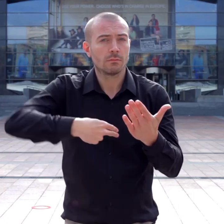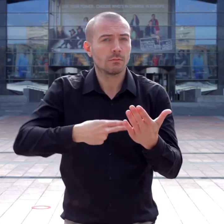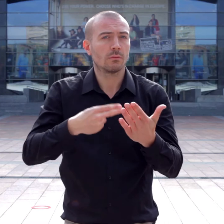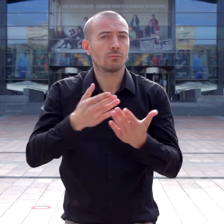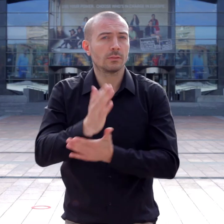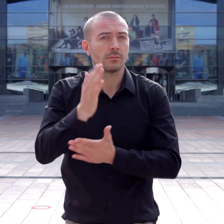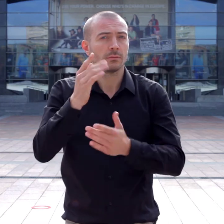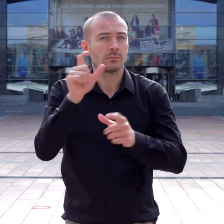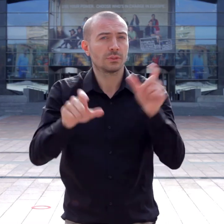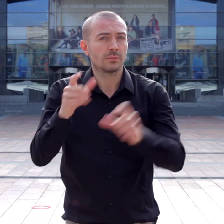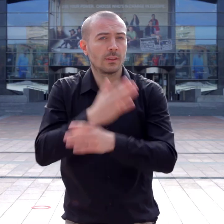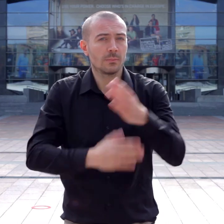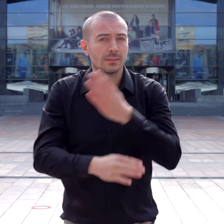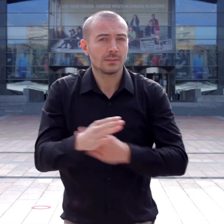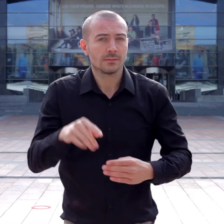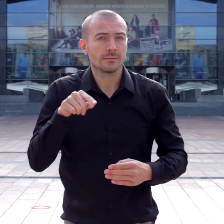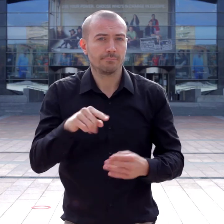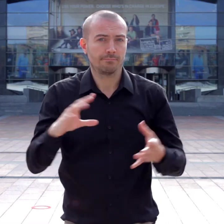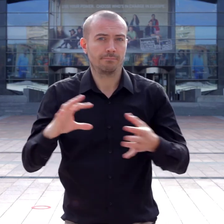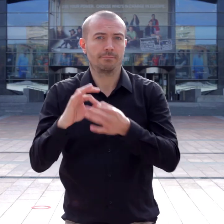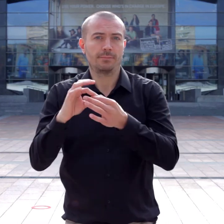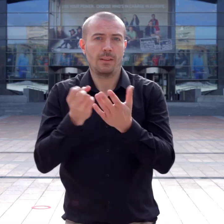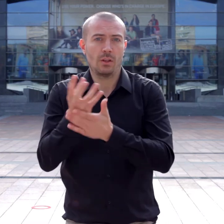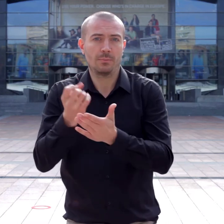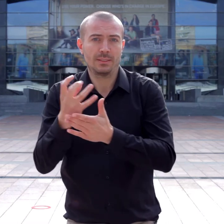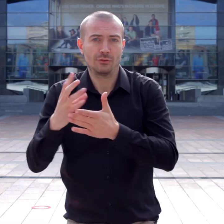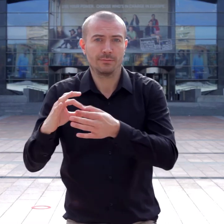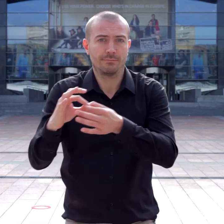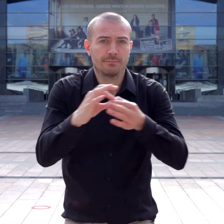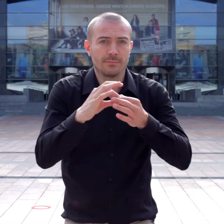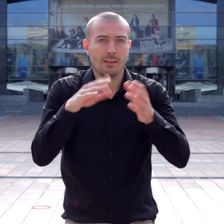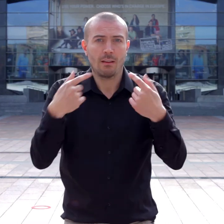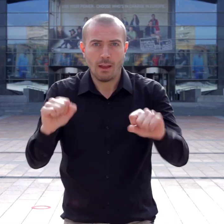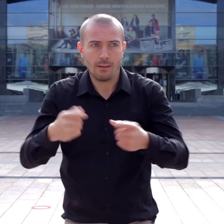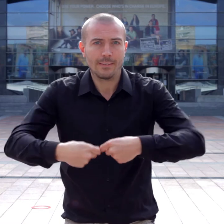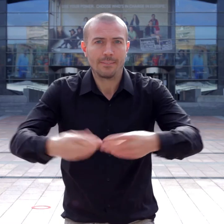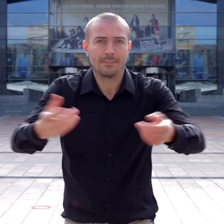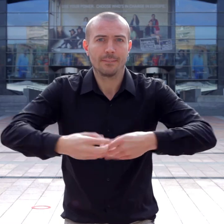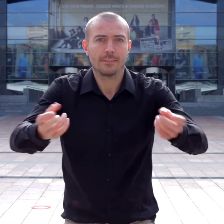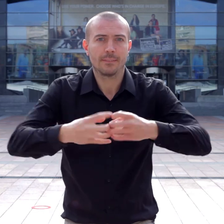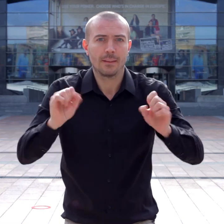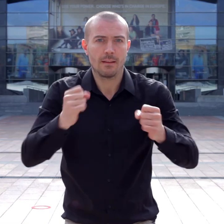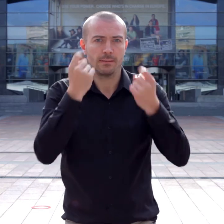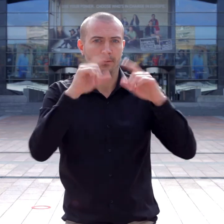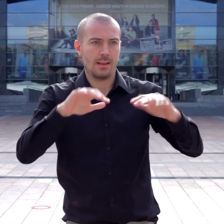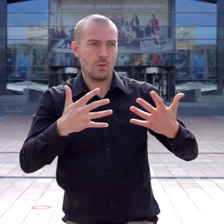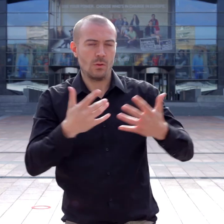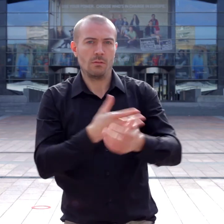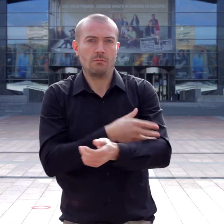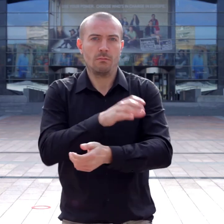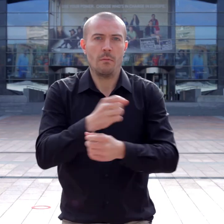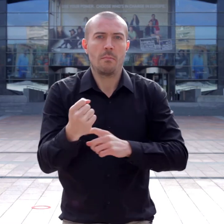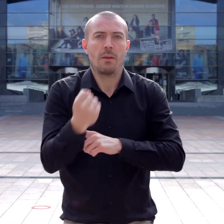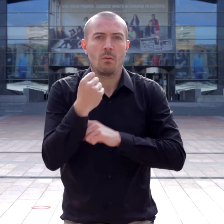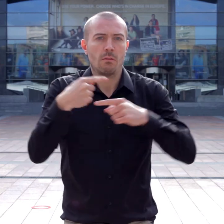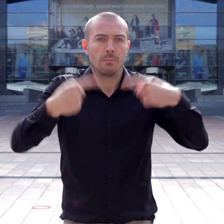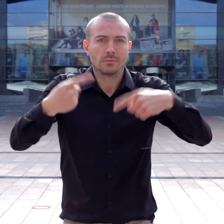Furthermore, data, as also mentioned in article 31 of the UN Convention on the Rights of Persons with Disabilities must be collected